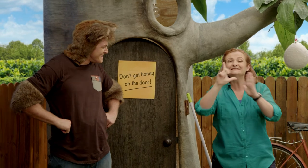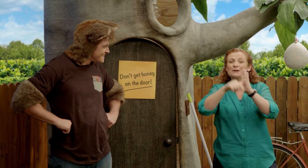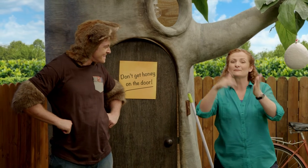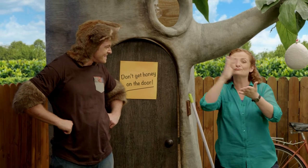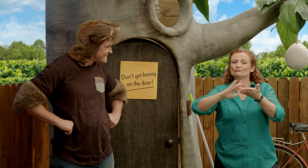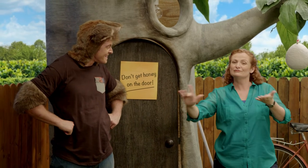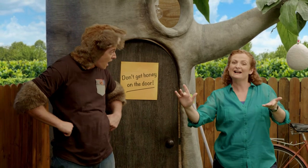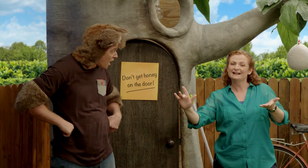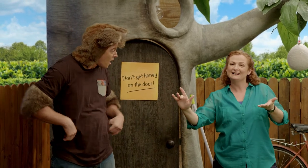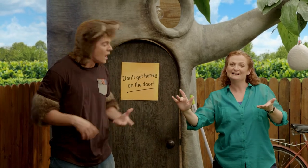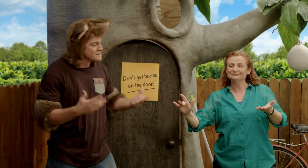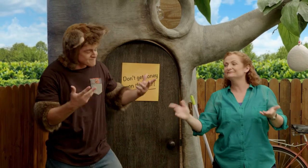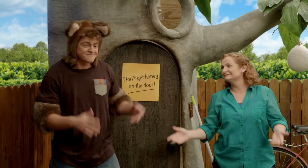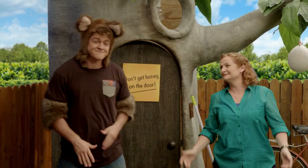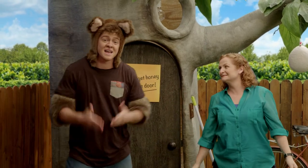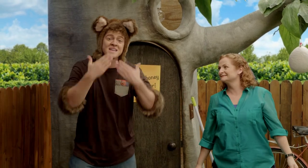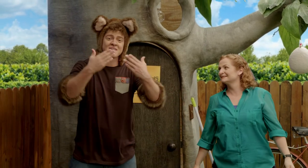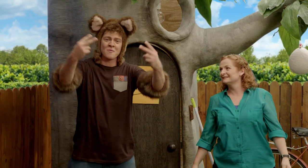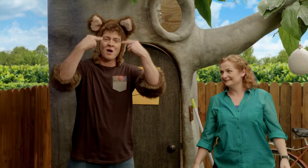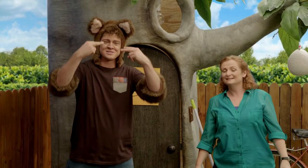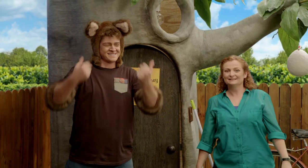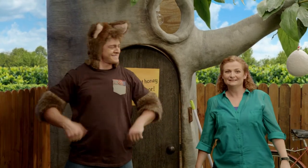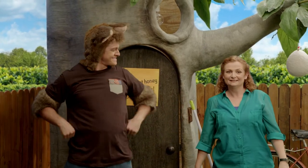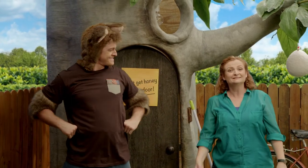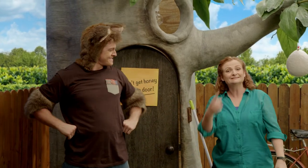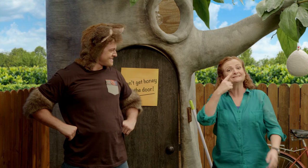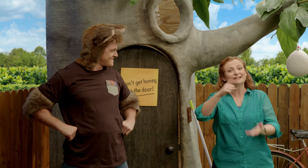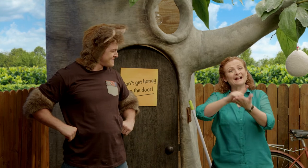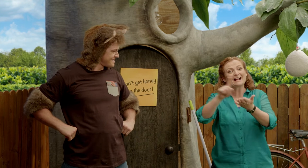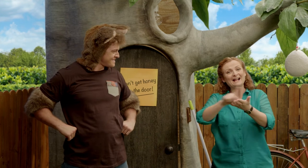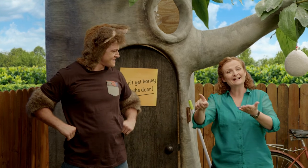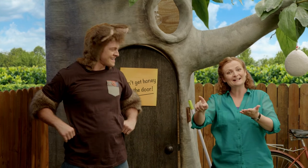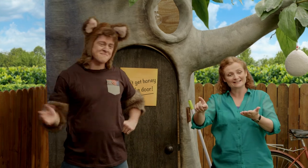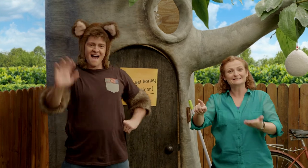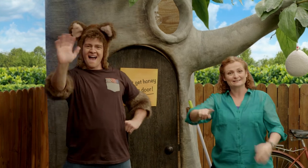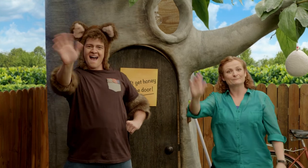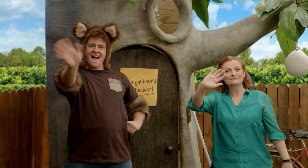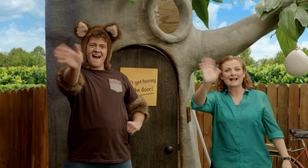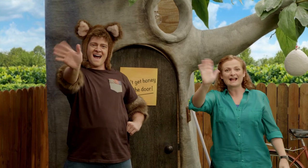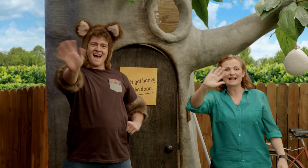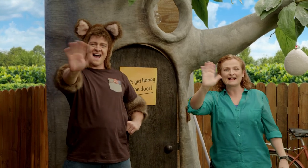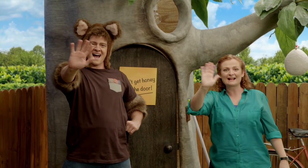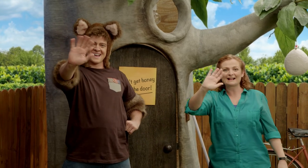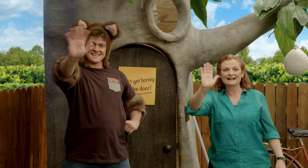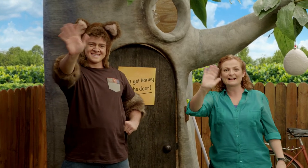Well, our time is up. Oh, thanks for watching. See you next time. Bye! Bye!